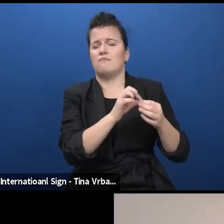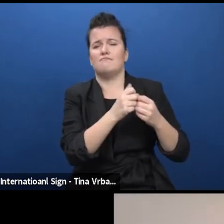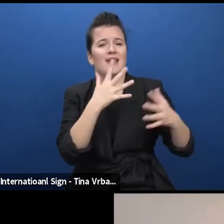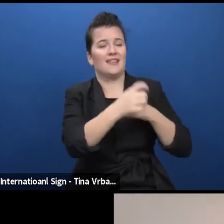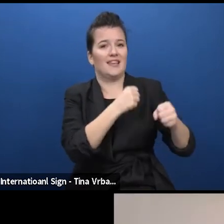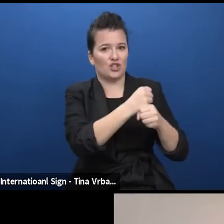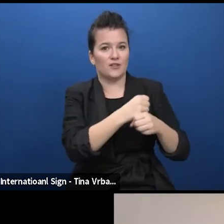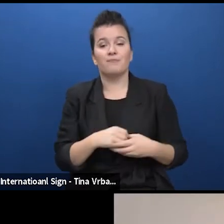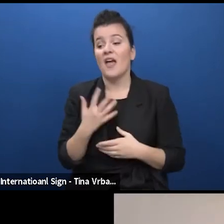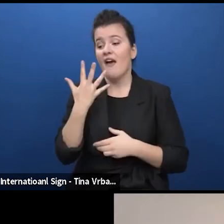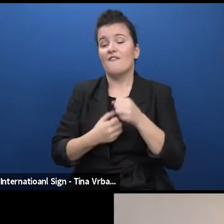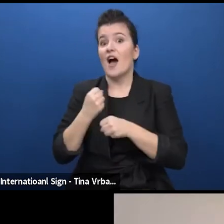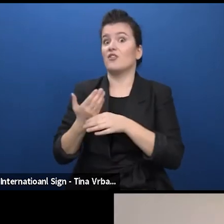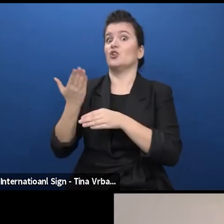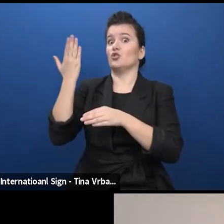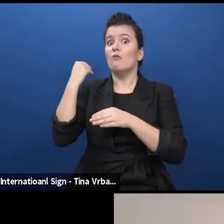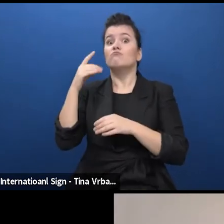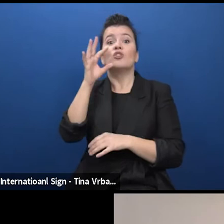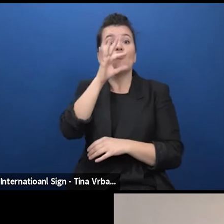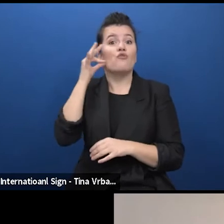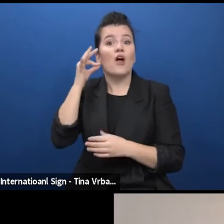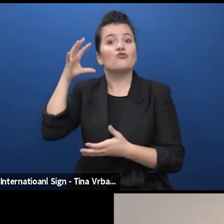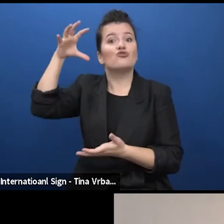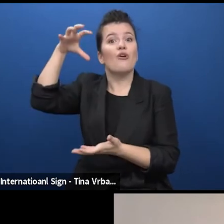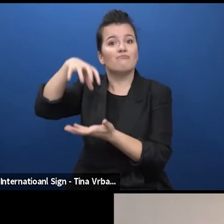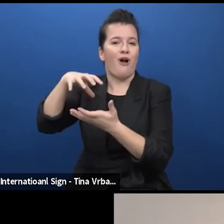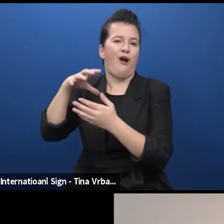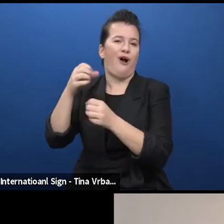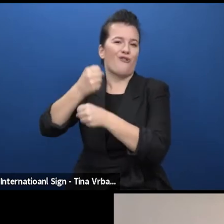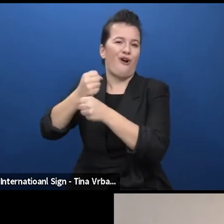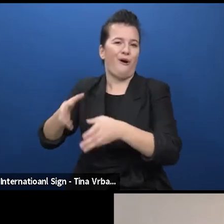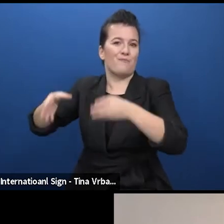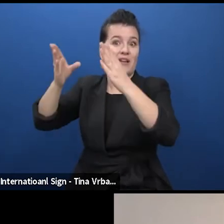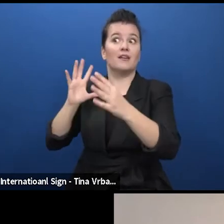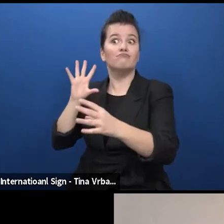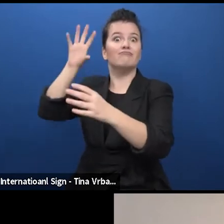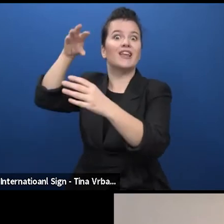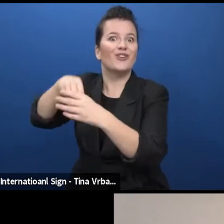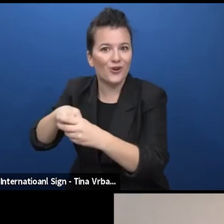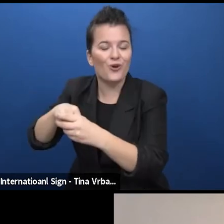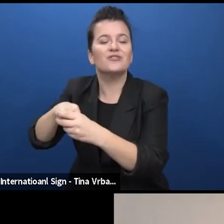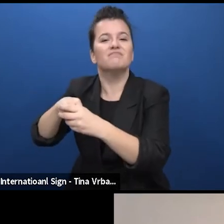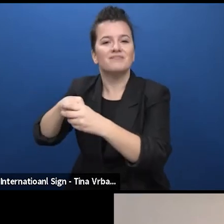french company le Balagan retrouvé and took part in two performances as an actress and